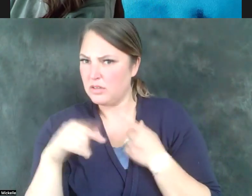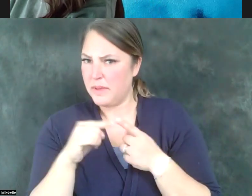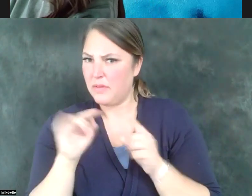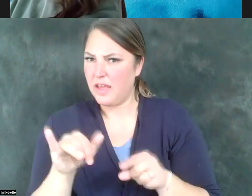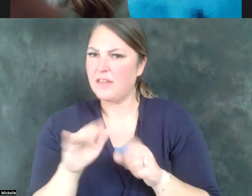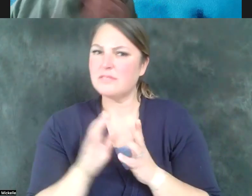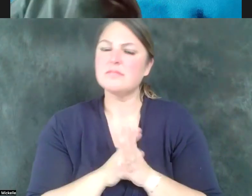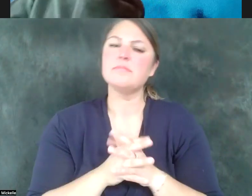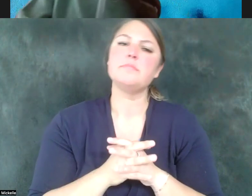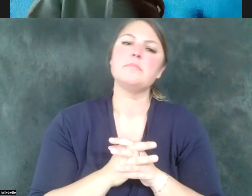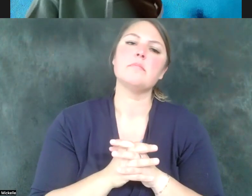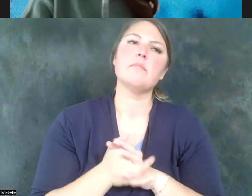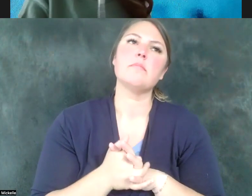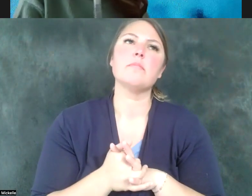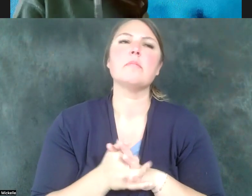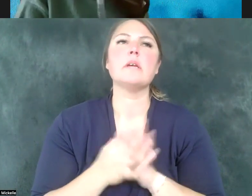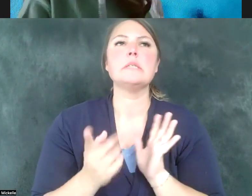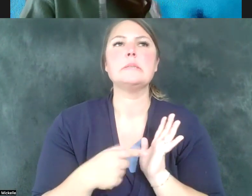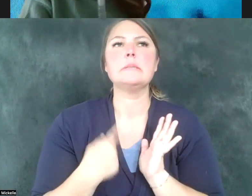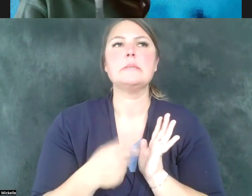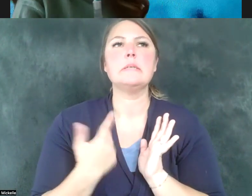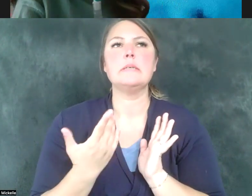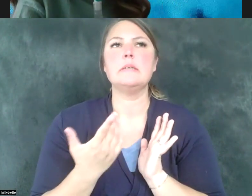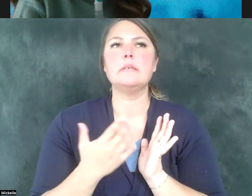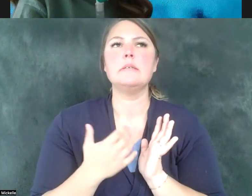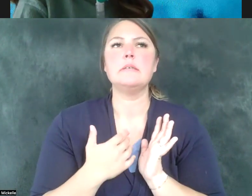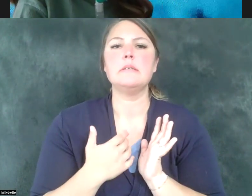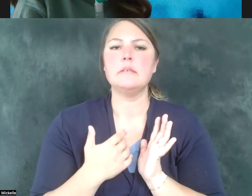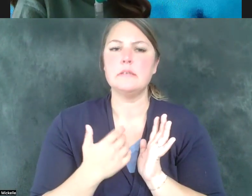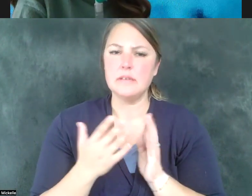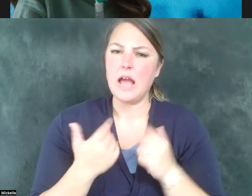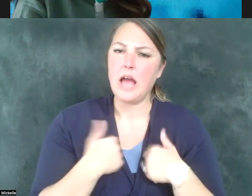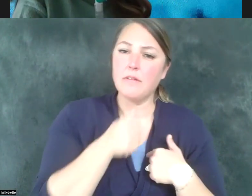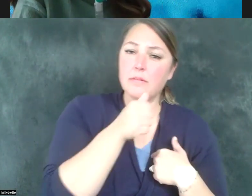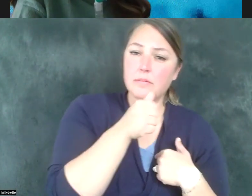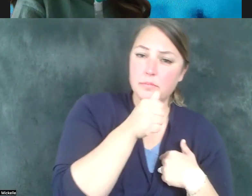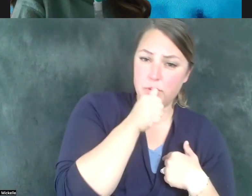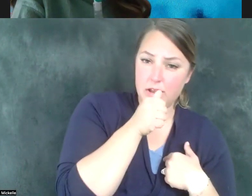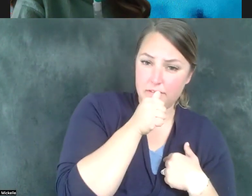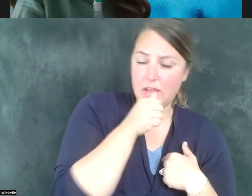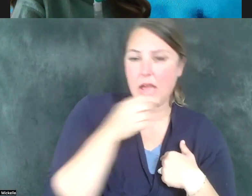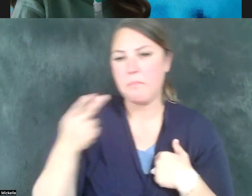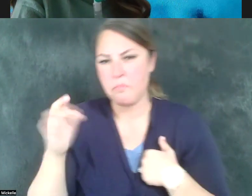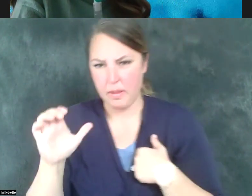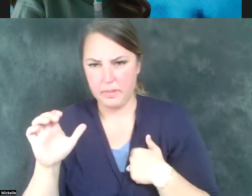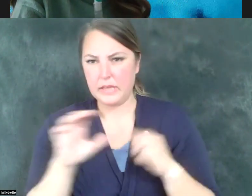oftentimes deal with the partnership between public and private entities so you certainly got the system of higher